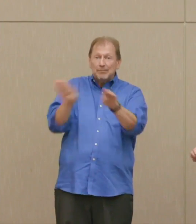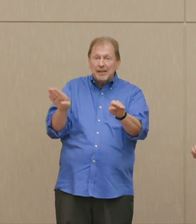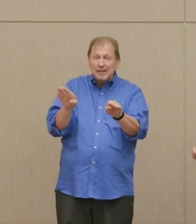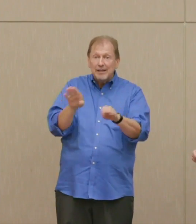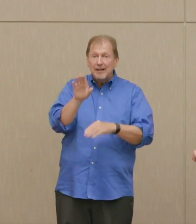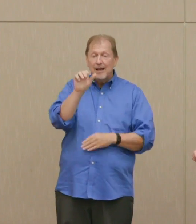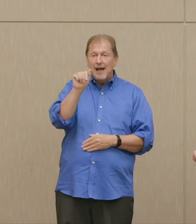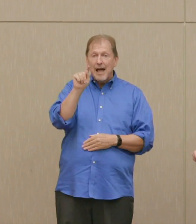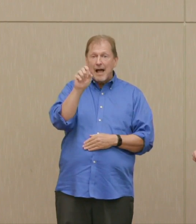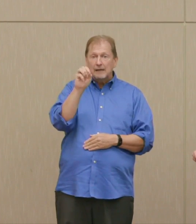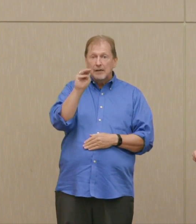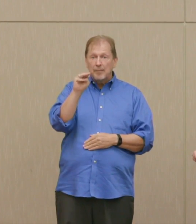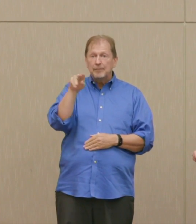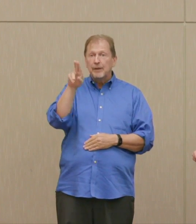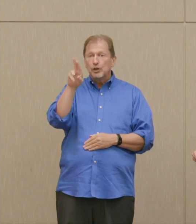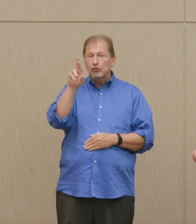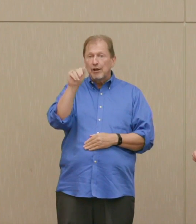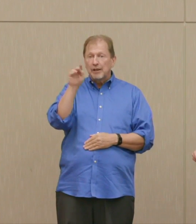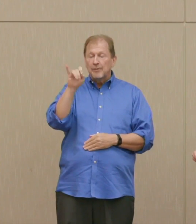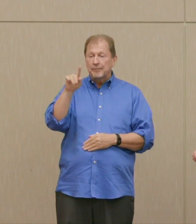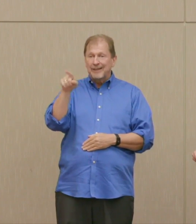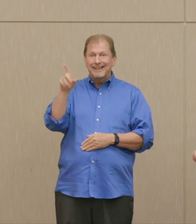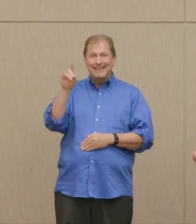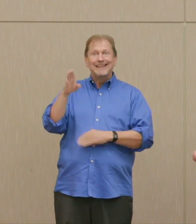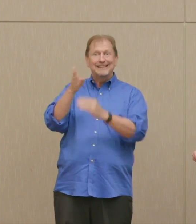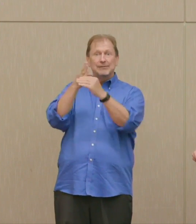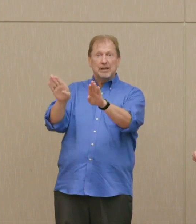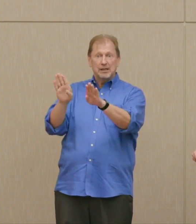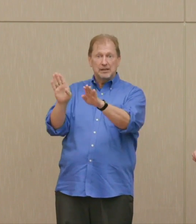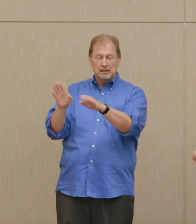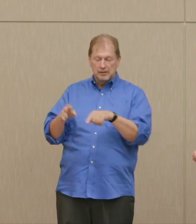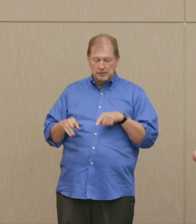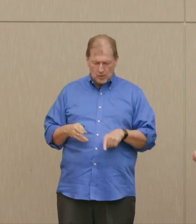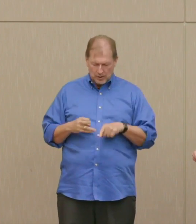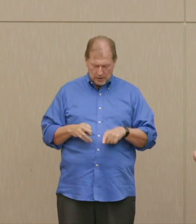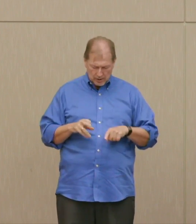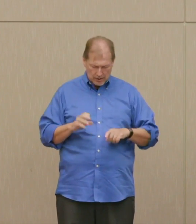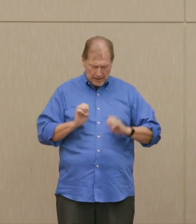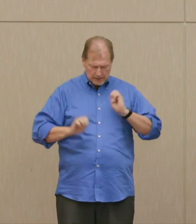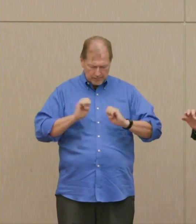was possible, and he confirmed this by his own experiment, seeing that neutrons were